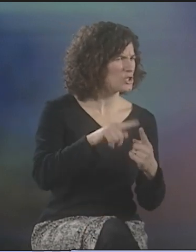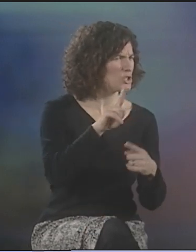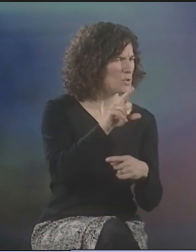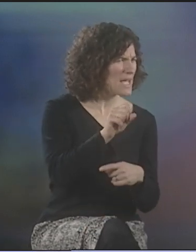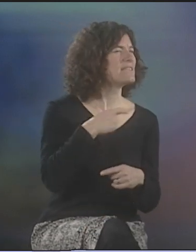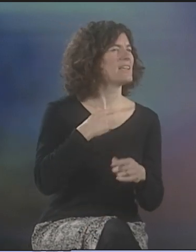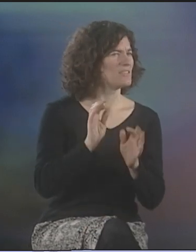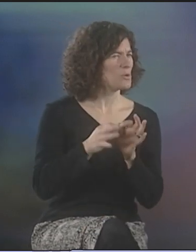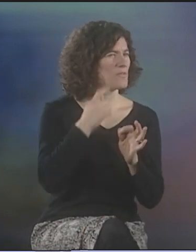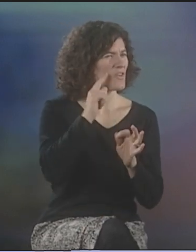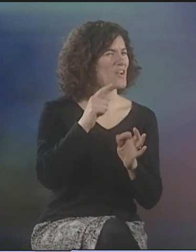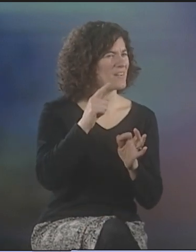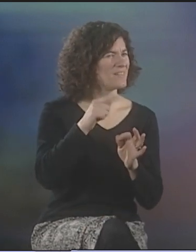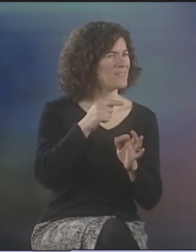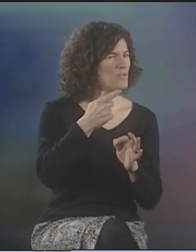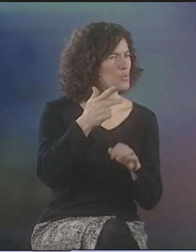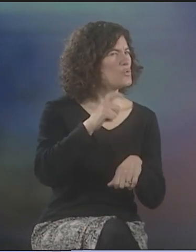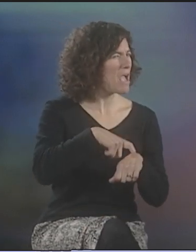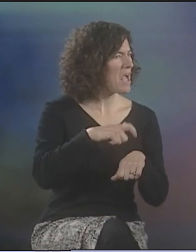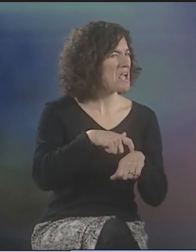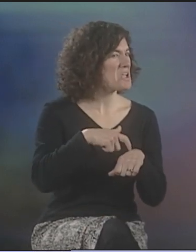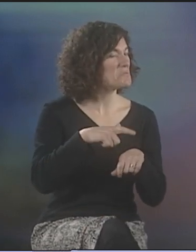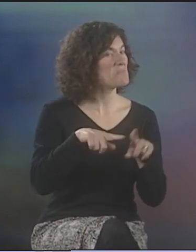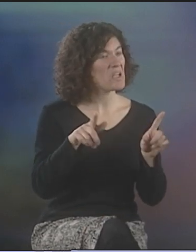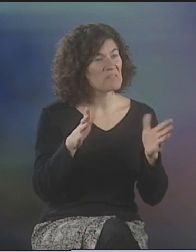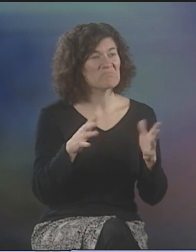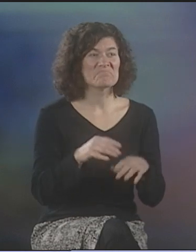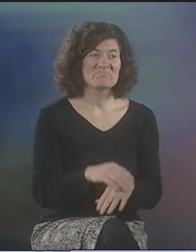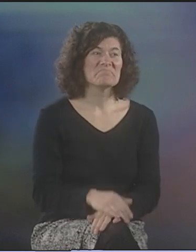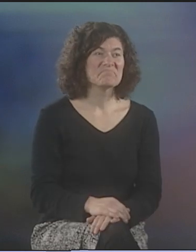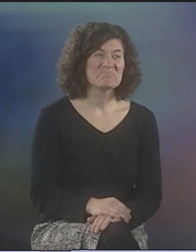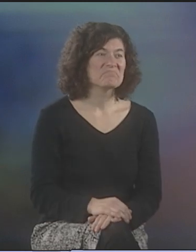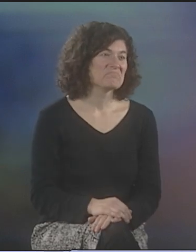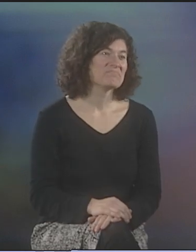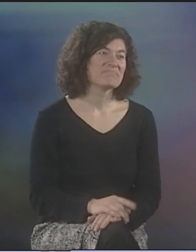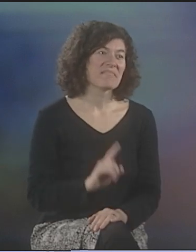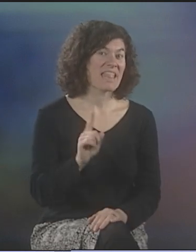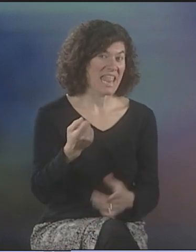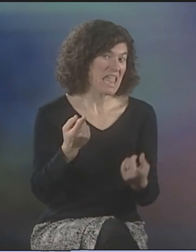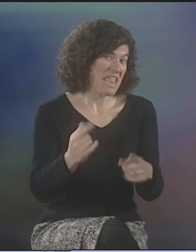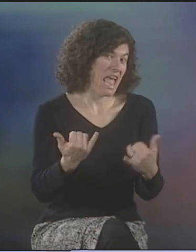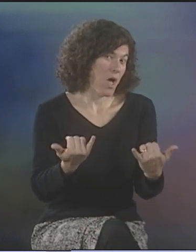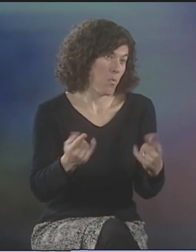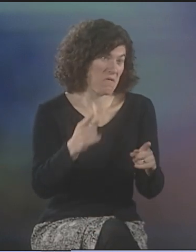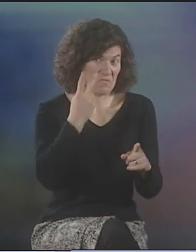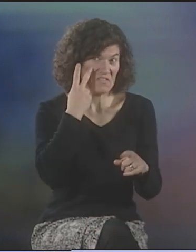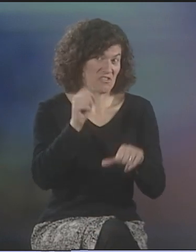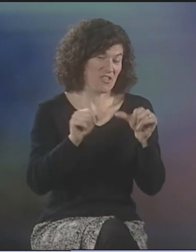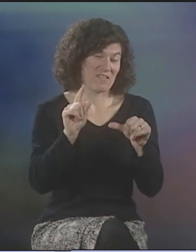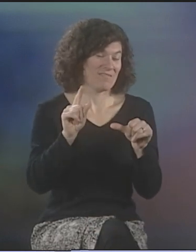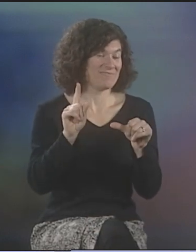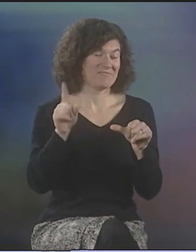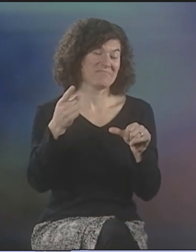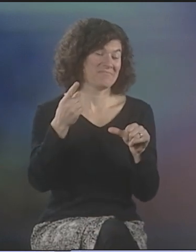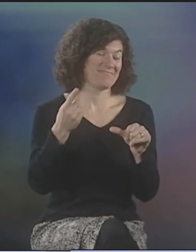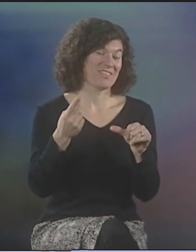ONCE IN A WHILE, SHE'D COME BACK TO THE U.S. AND I WOULD INTERPRET FOR HER. A FEW TIMES.